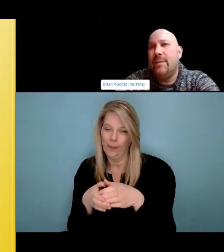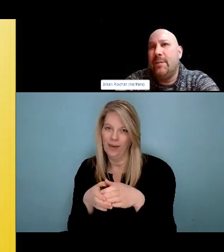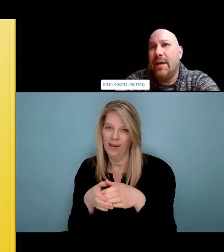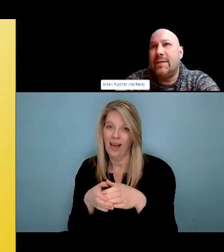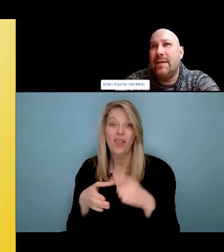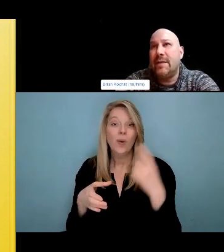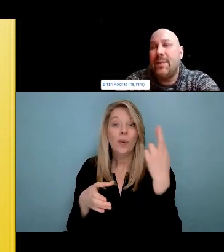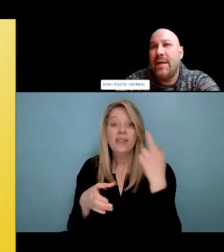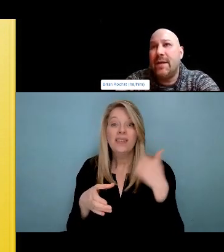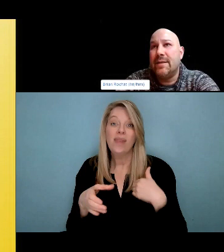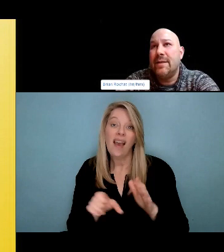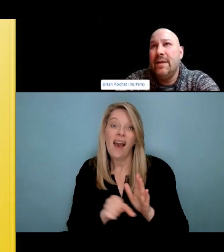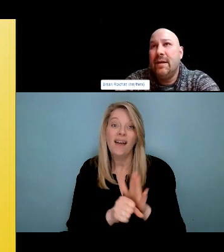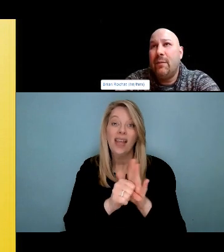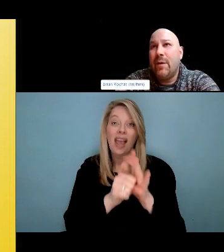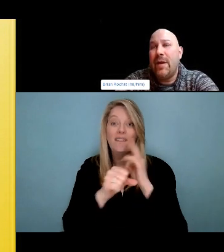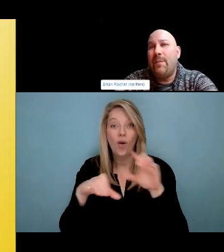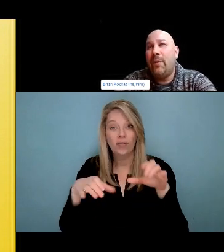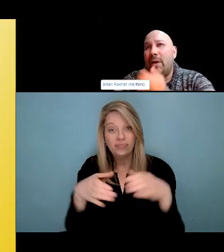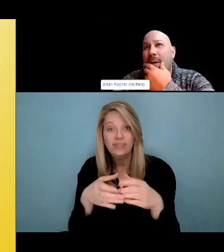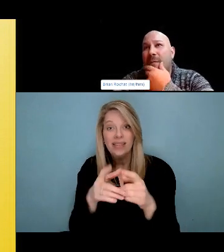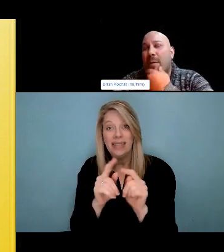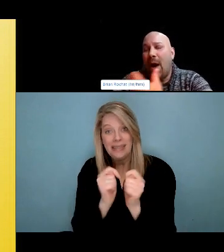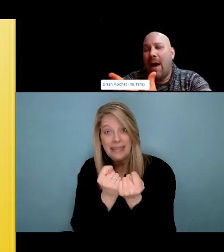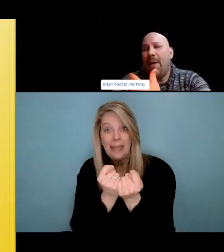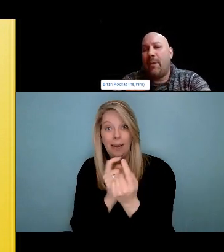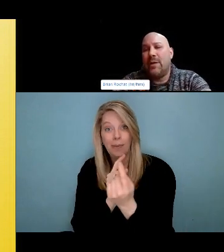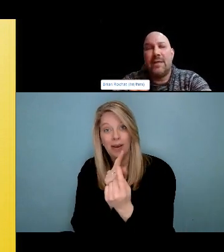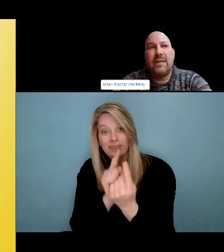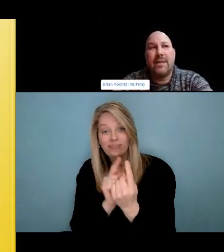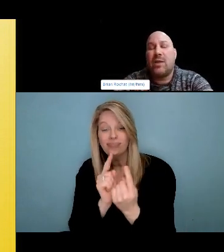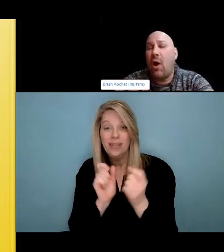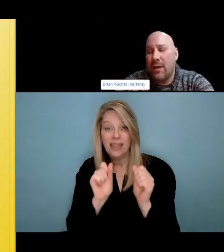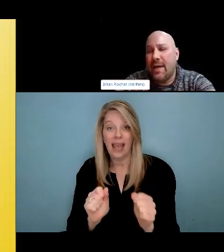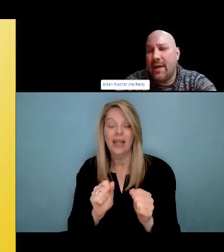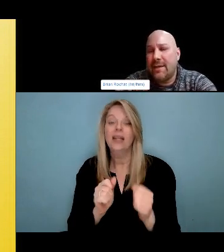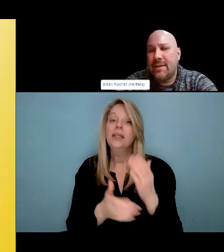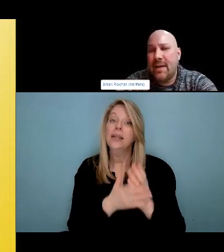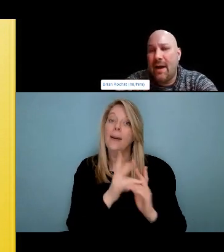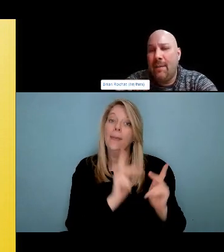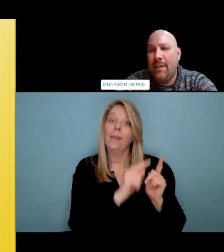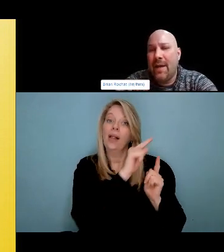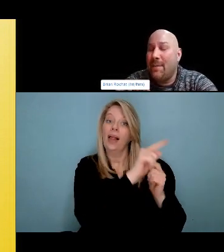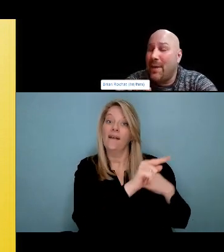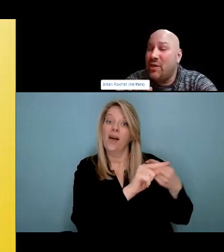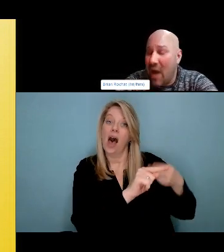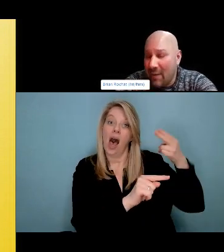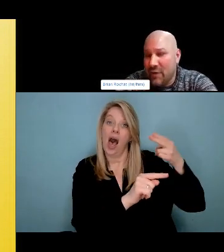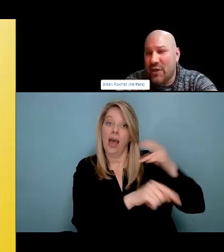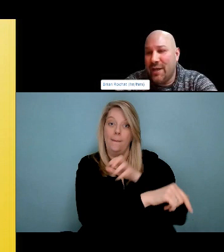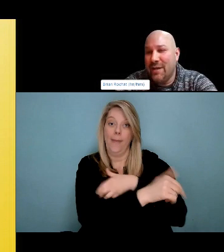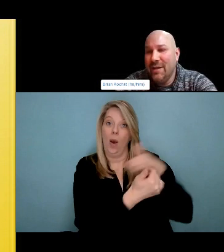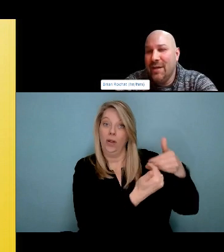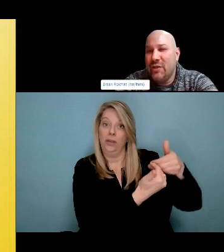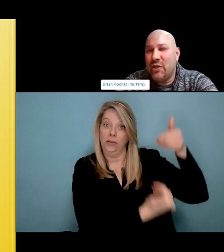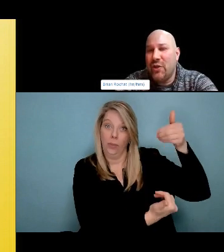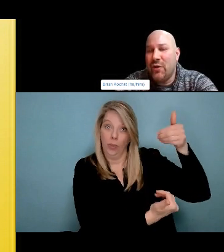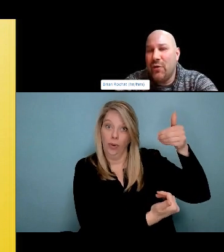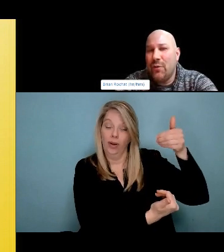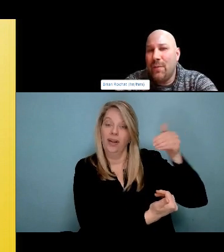hard to get back up. So for me, I believe that everybody should have access to traditional